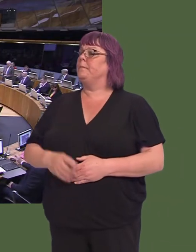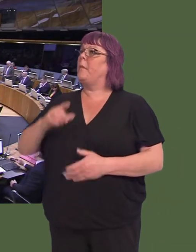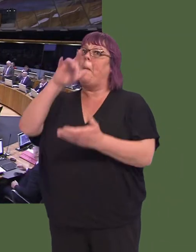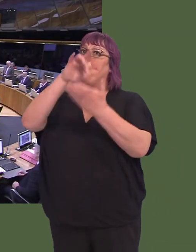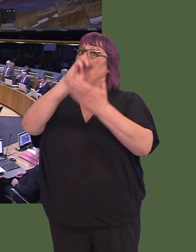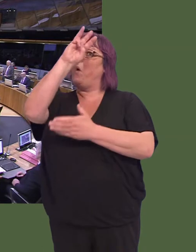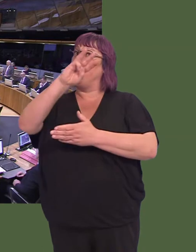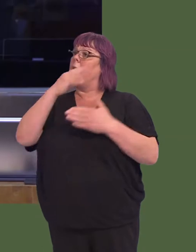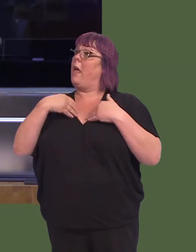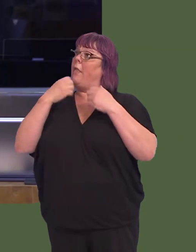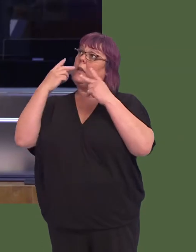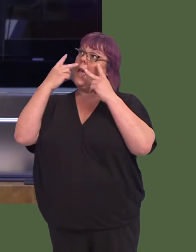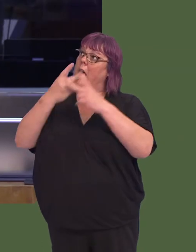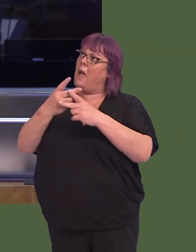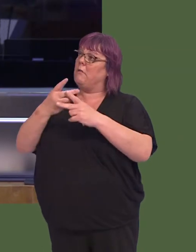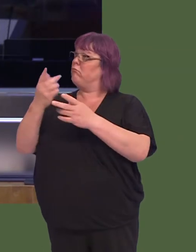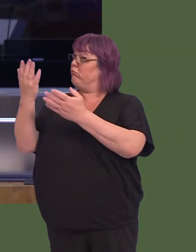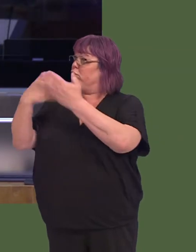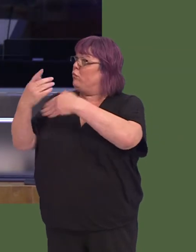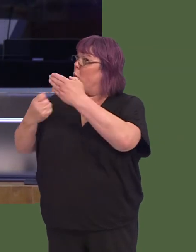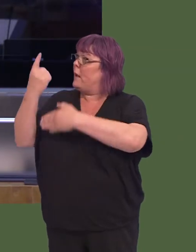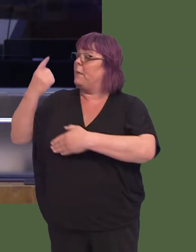Will the First Minister provide an update on the provision of healthcare in mid Wales? OAQ52186 Carwyn Jones AM: We continue to invest in